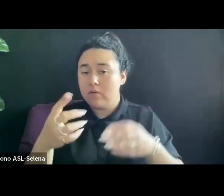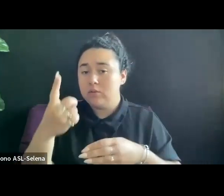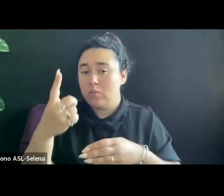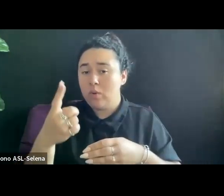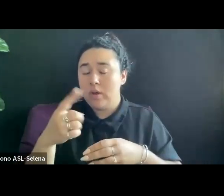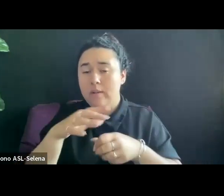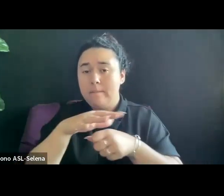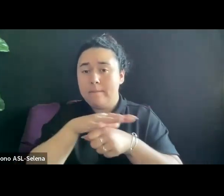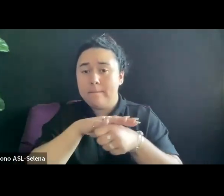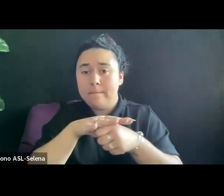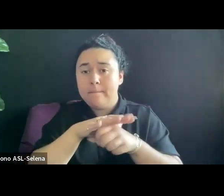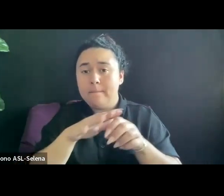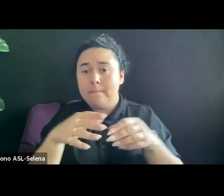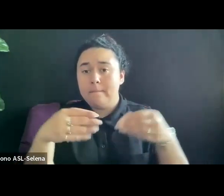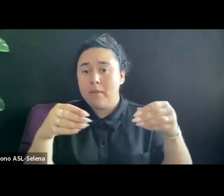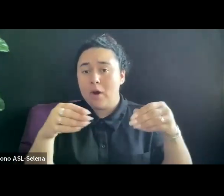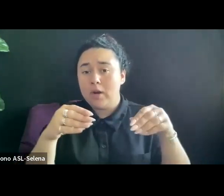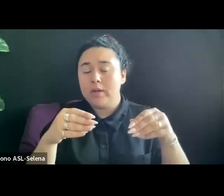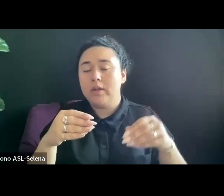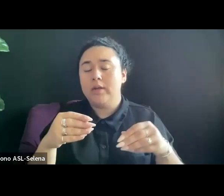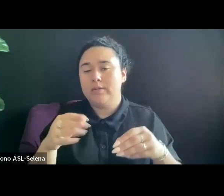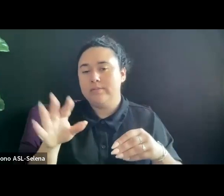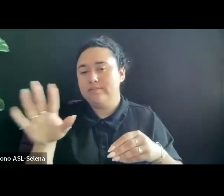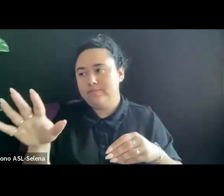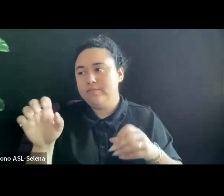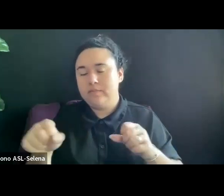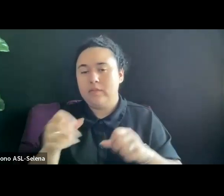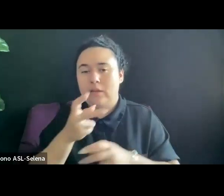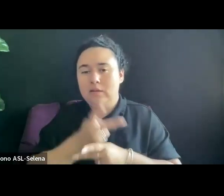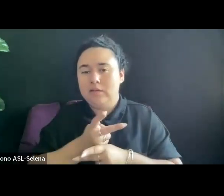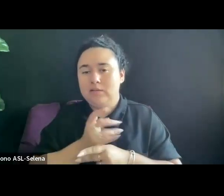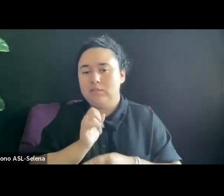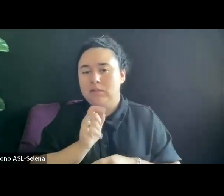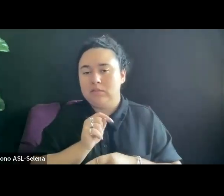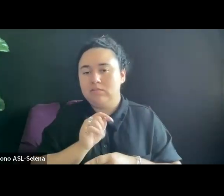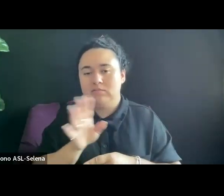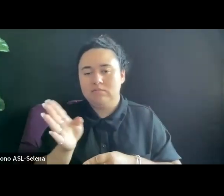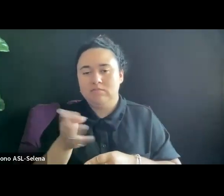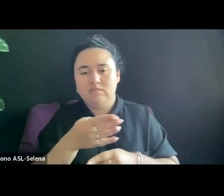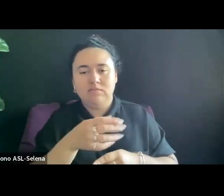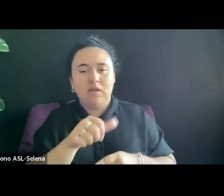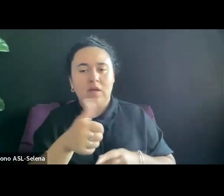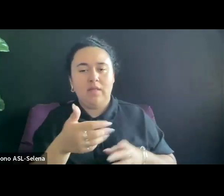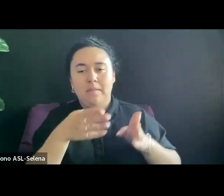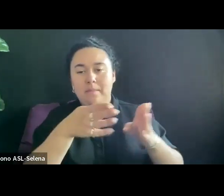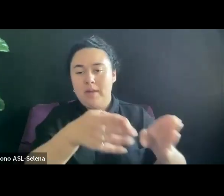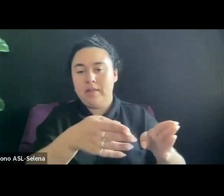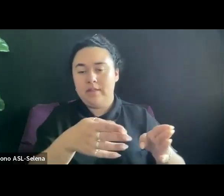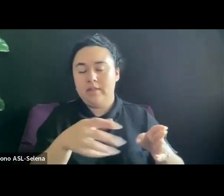SURE YOU CAN KEEP IT AND FIND ANOTHER PATH MEANING WHETHER YOU IF THEY DO EDUCATIONAL, IF THEY